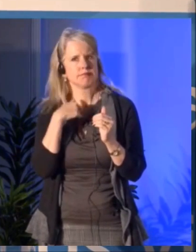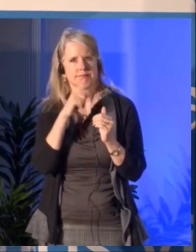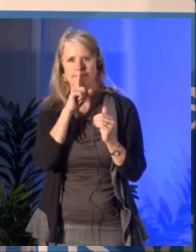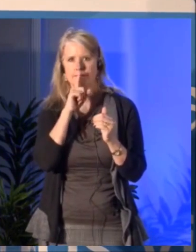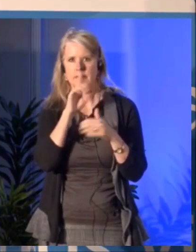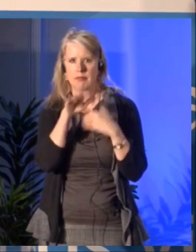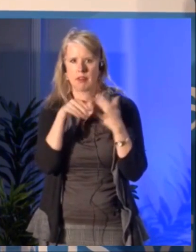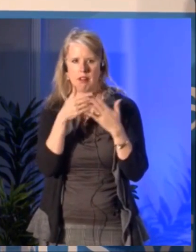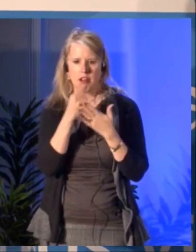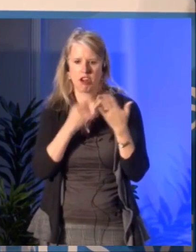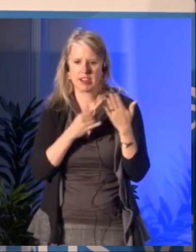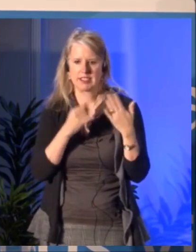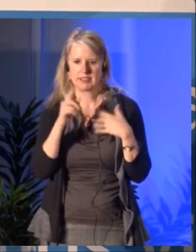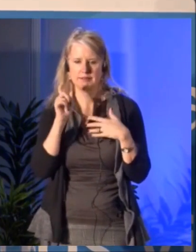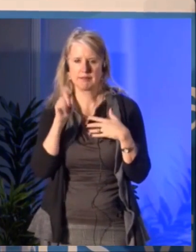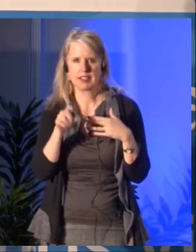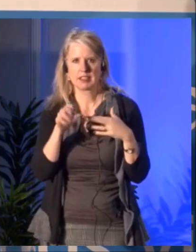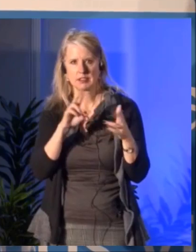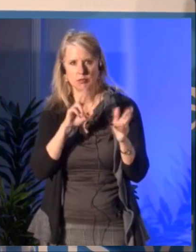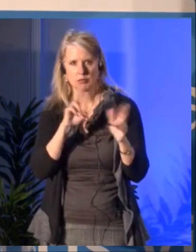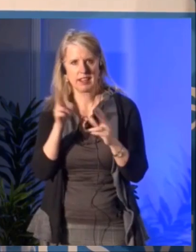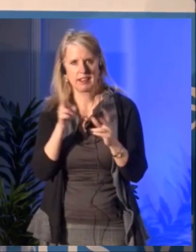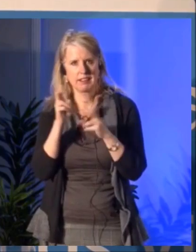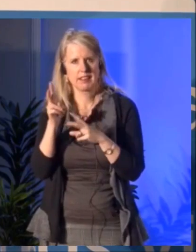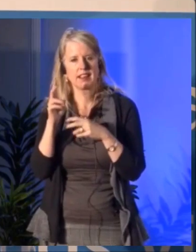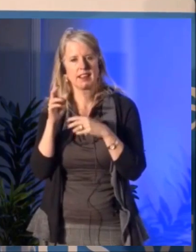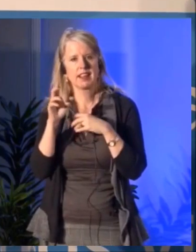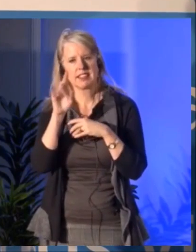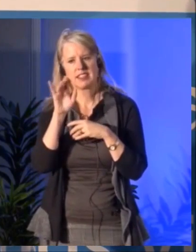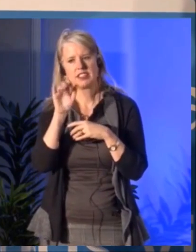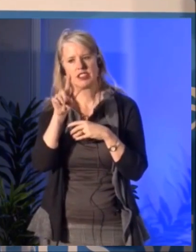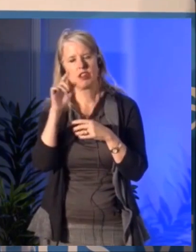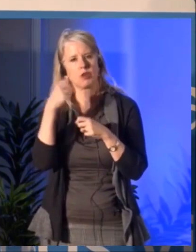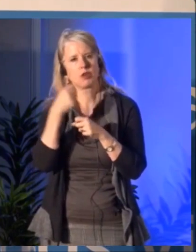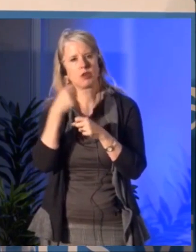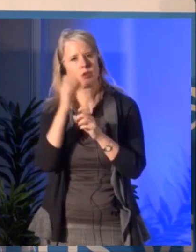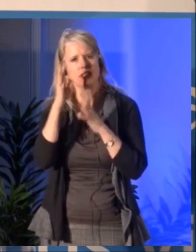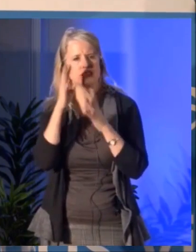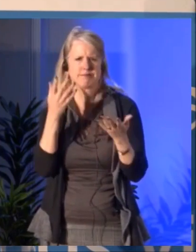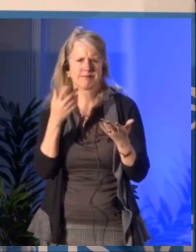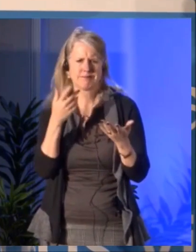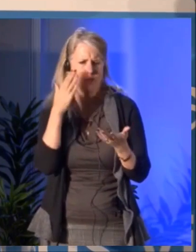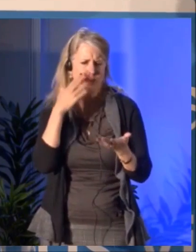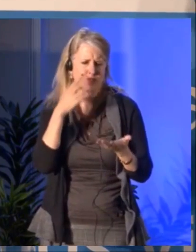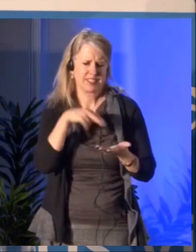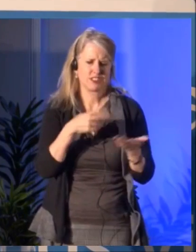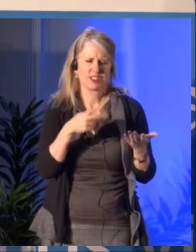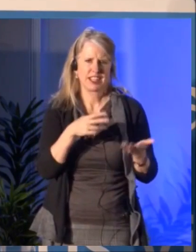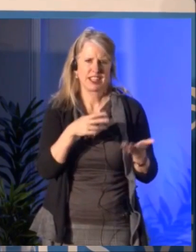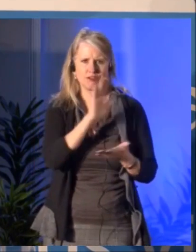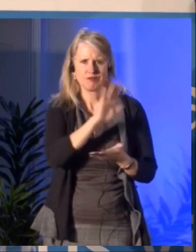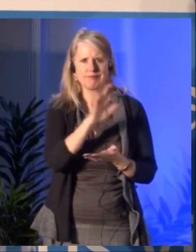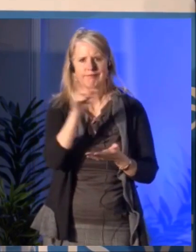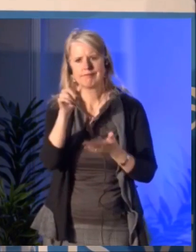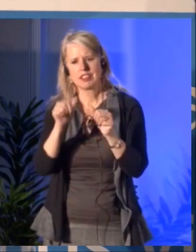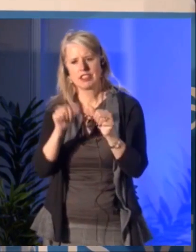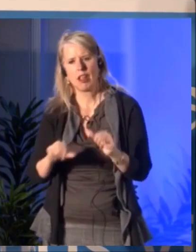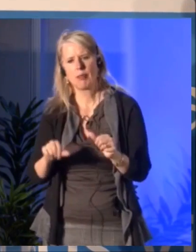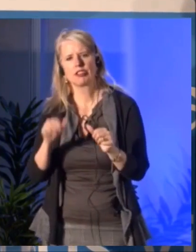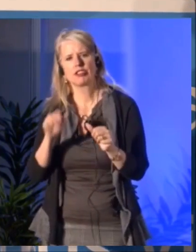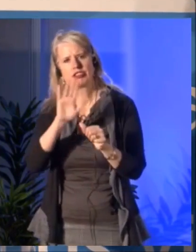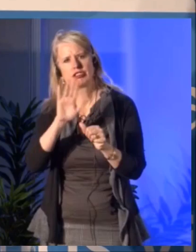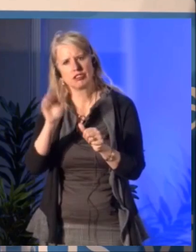But in terms of the increasing access to their works